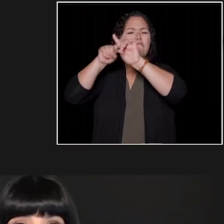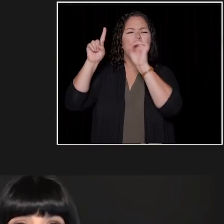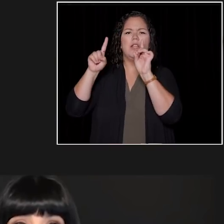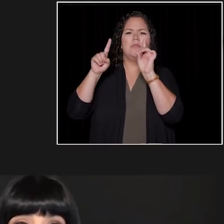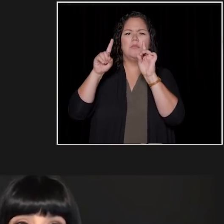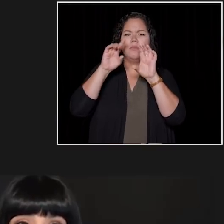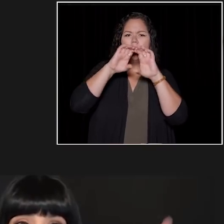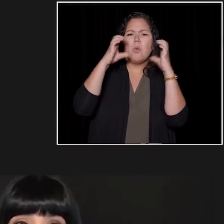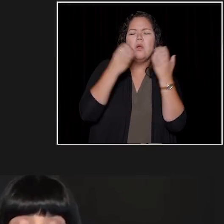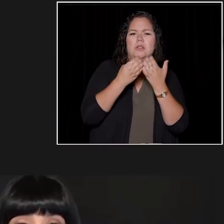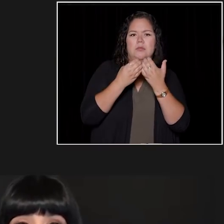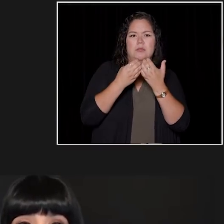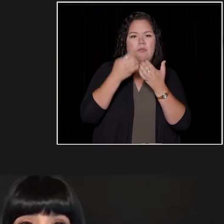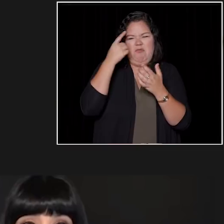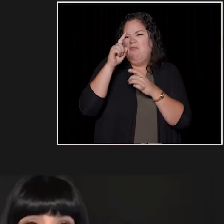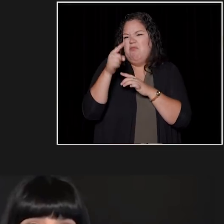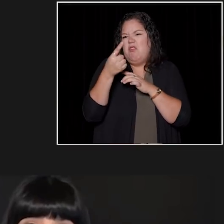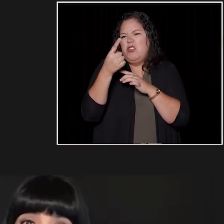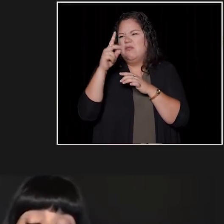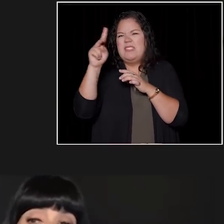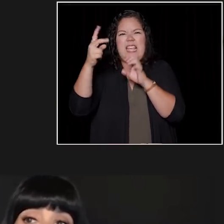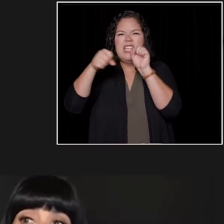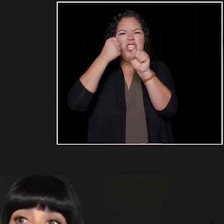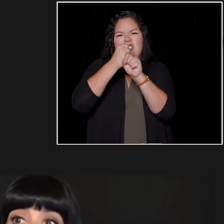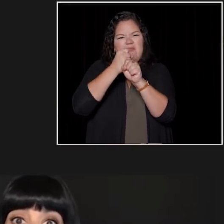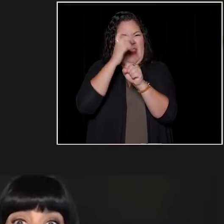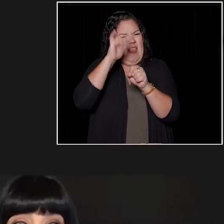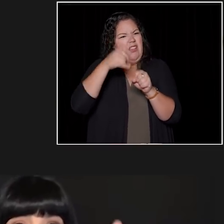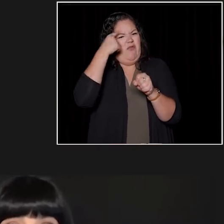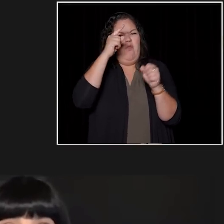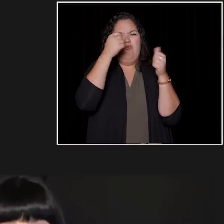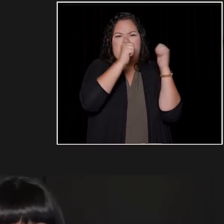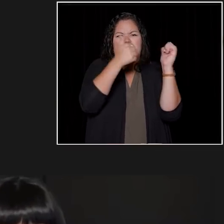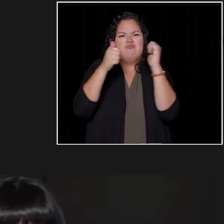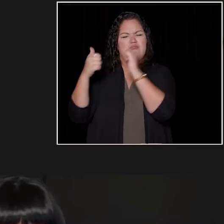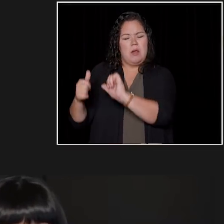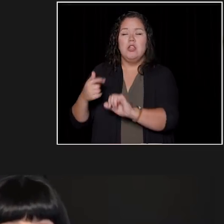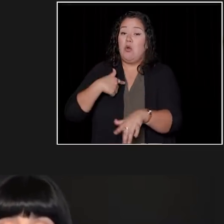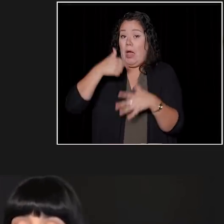I took like a film class, a psychology class, forestry class.